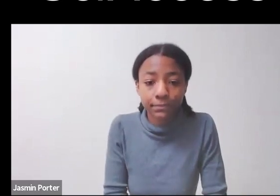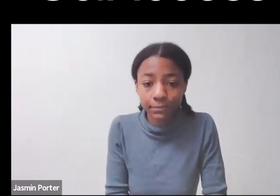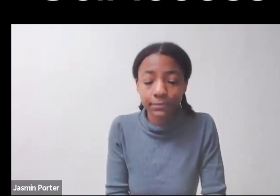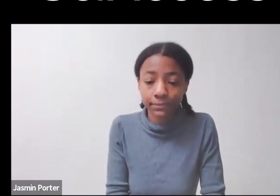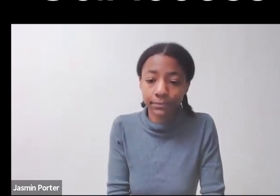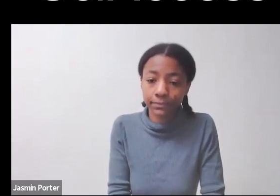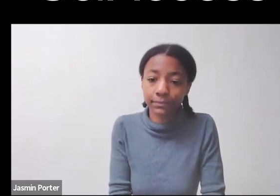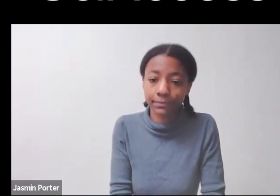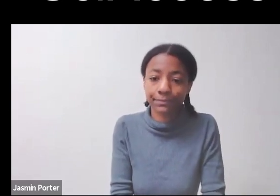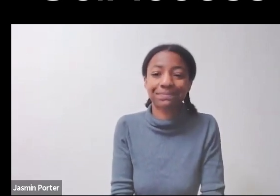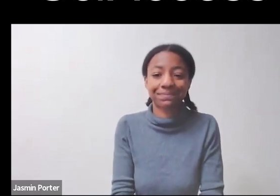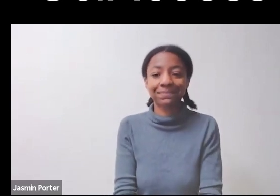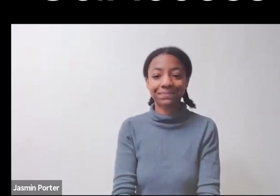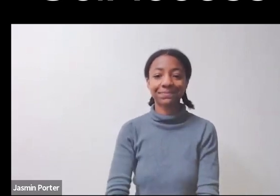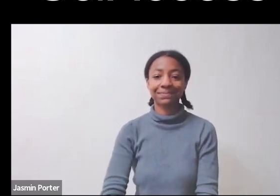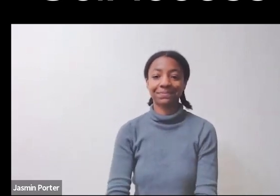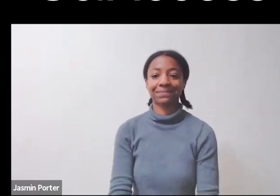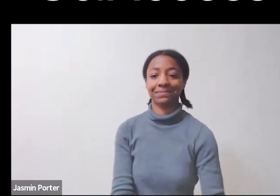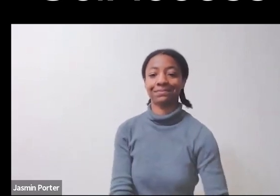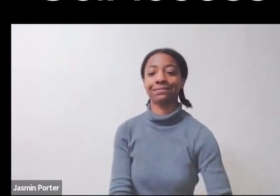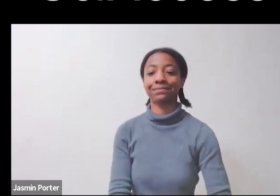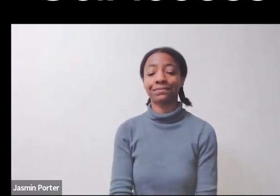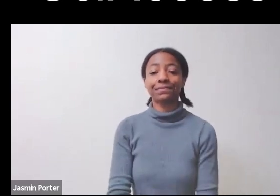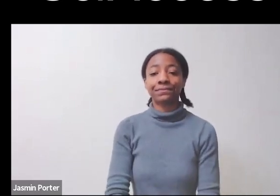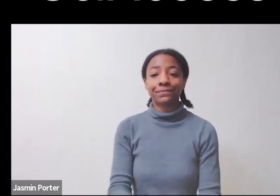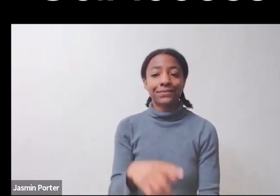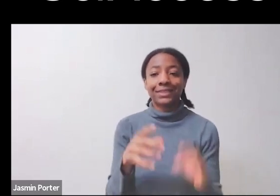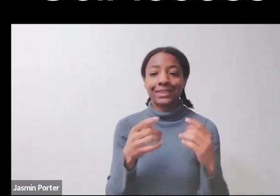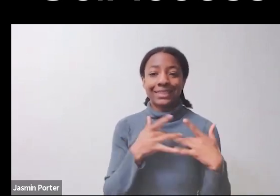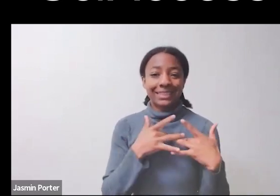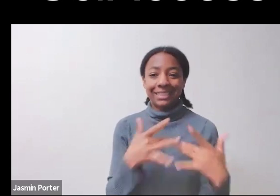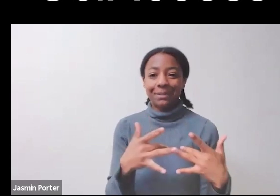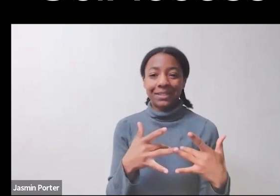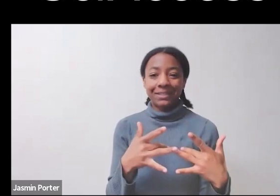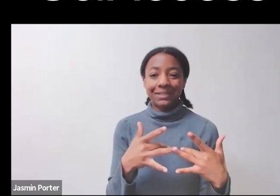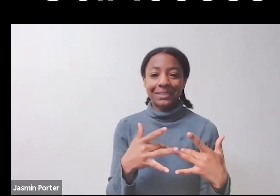a lot of answers to that question, and I don't think it's the fact, there are barriers, right?